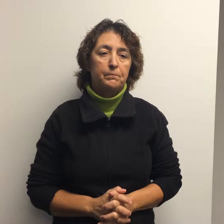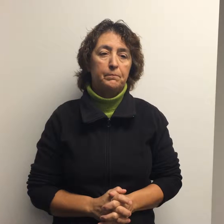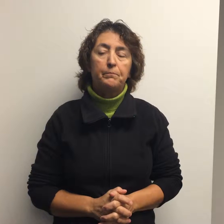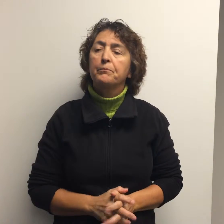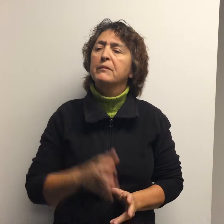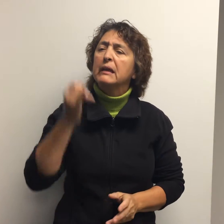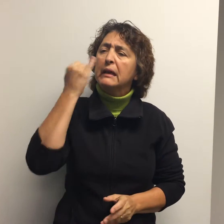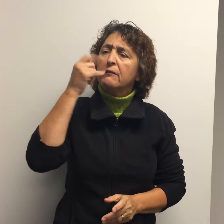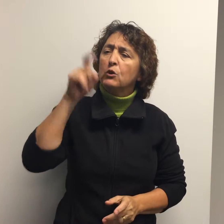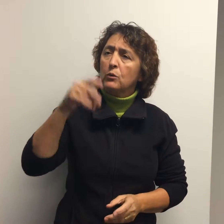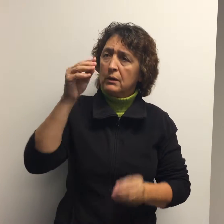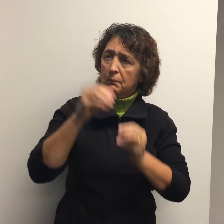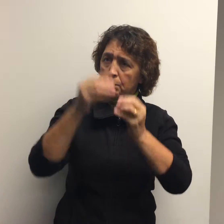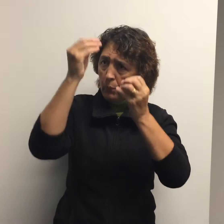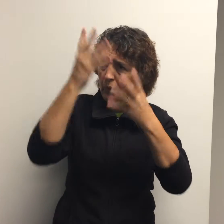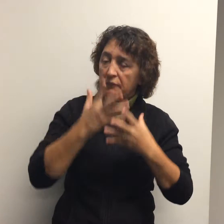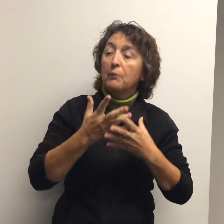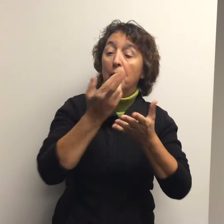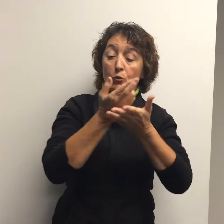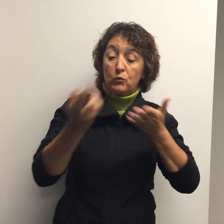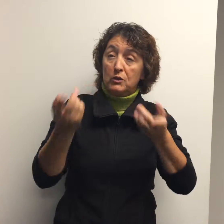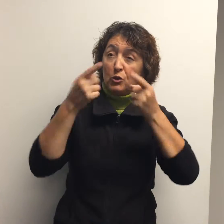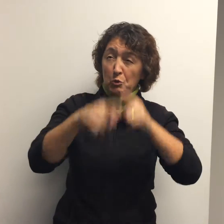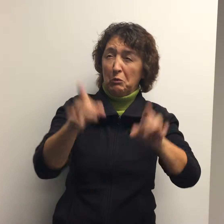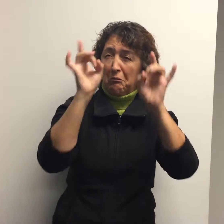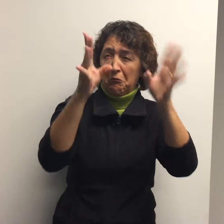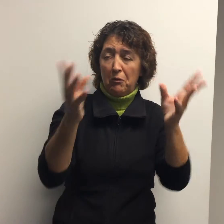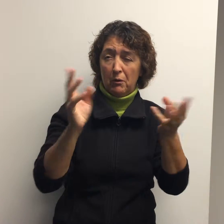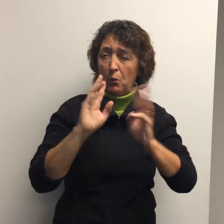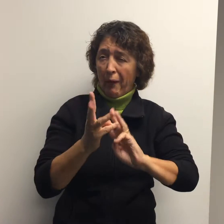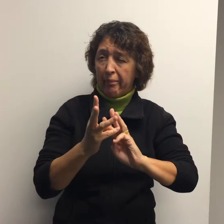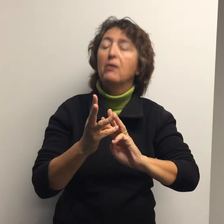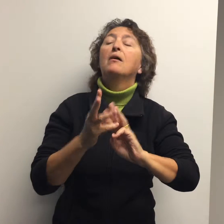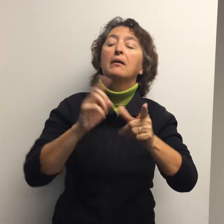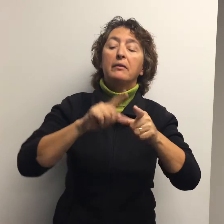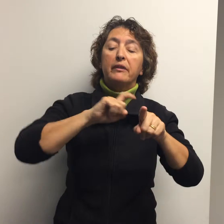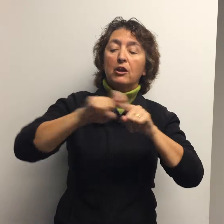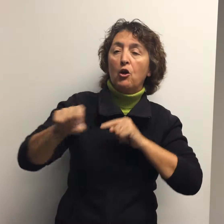• If you need information or resources during severe weather, call the Virginia Relay Center